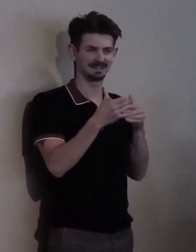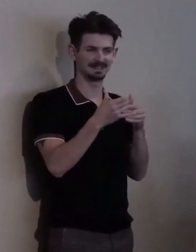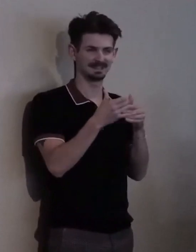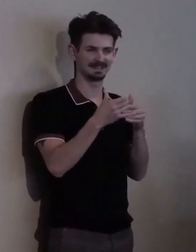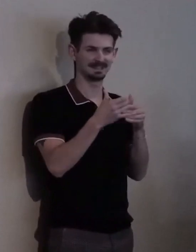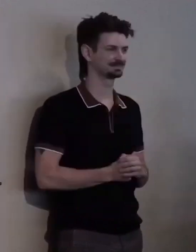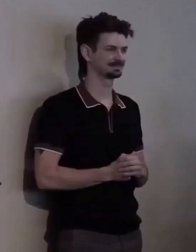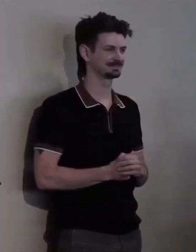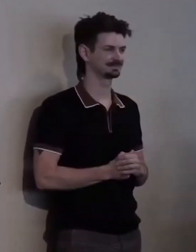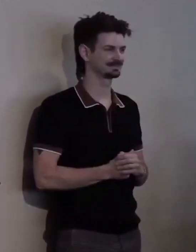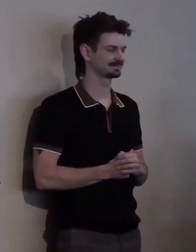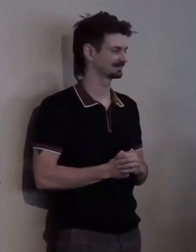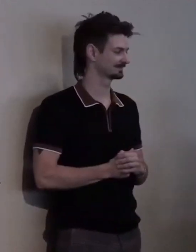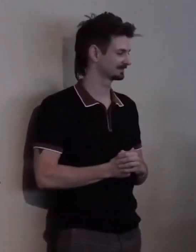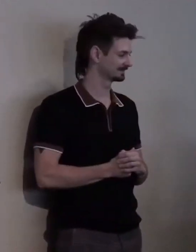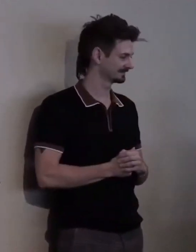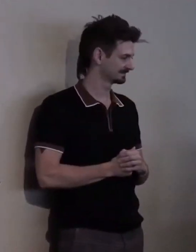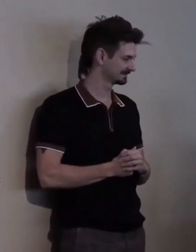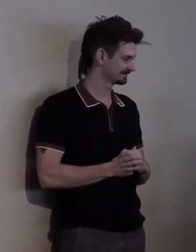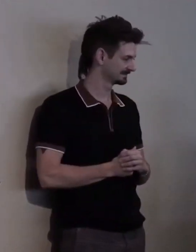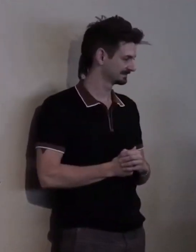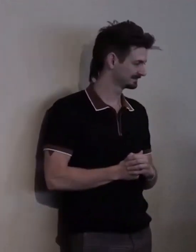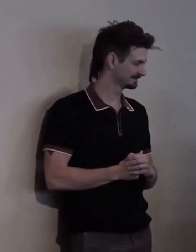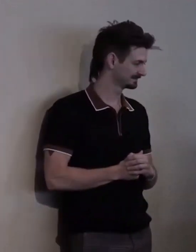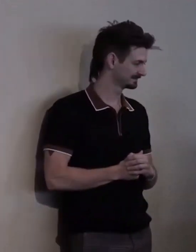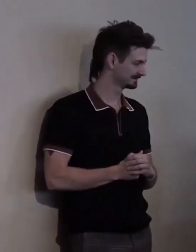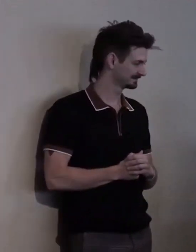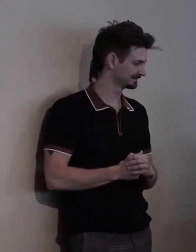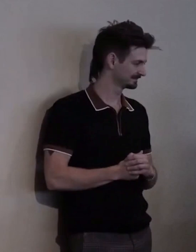Kristen Castor has spent a lifetime